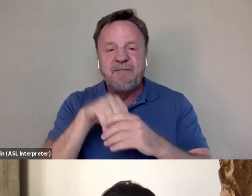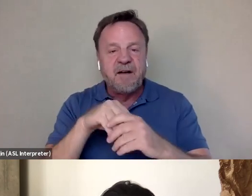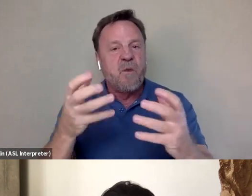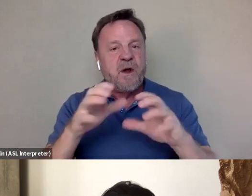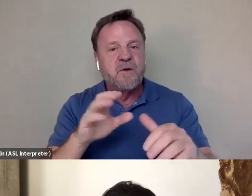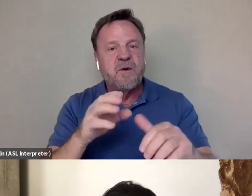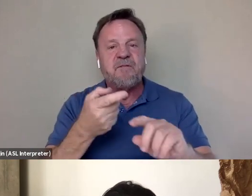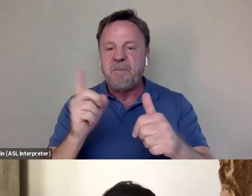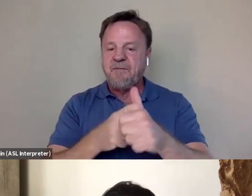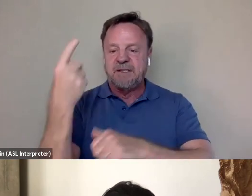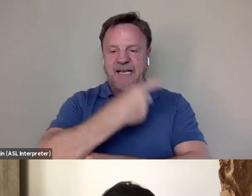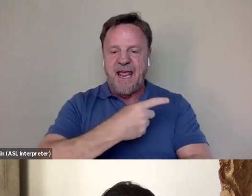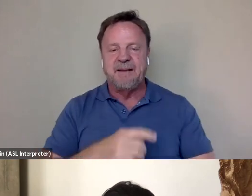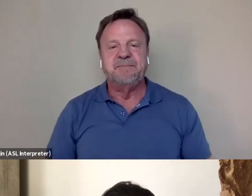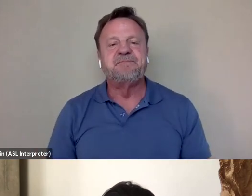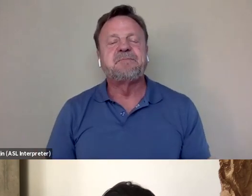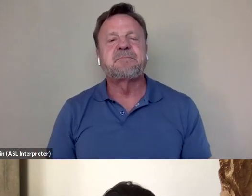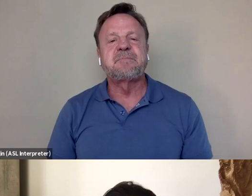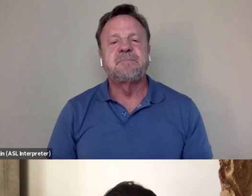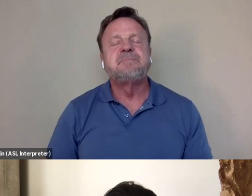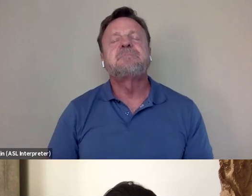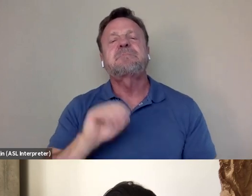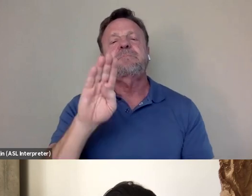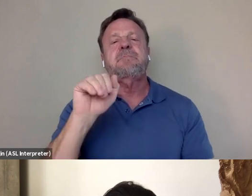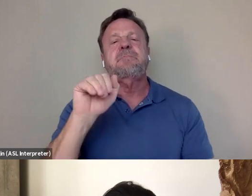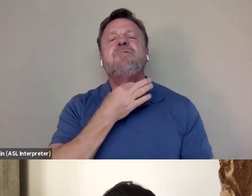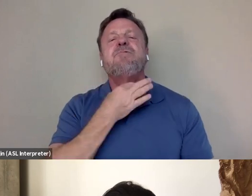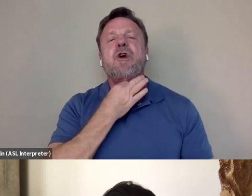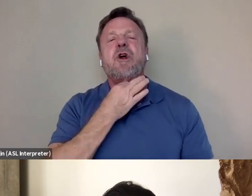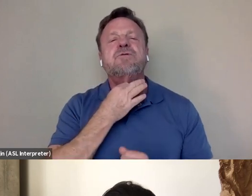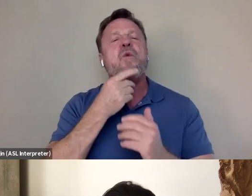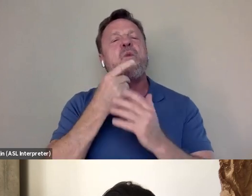So Bao I'm curious to hear a bit about what surprised you over the making of this film,